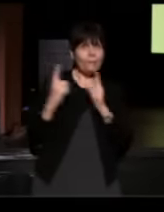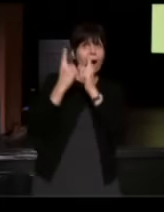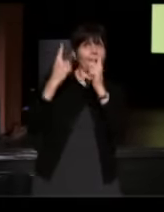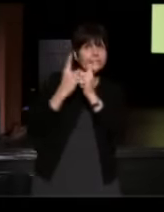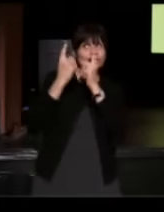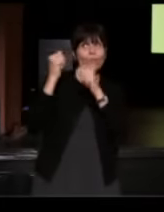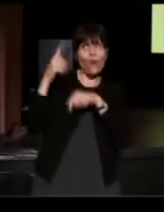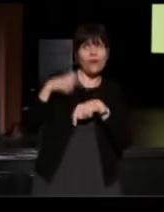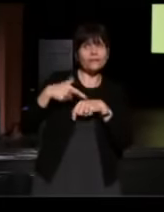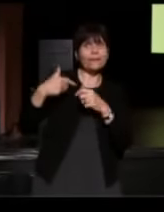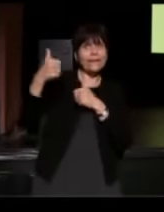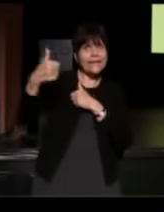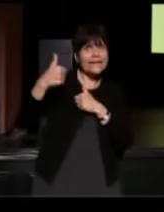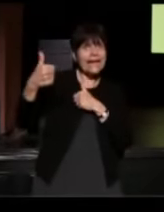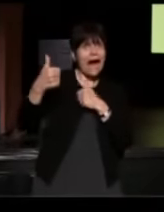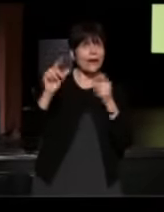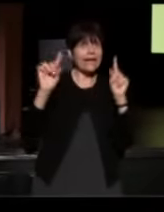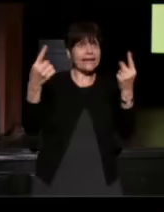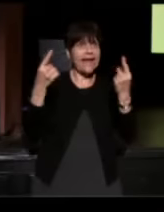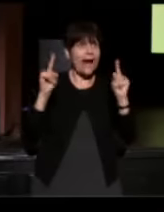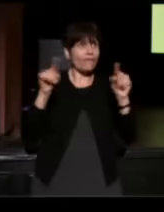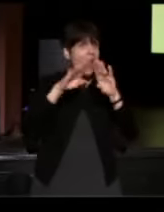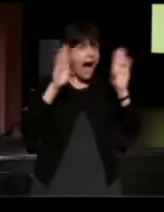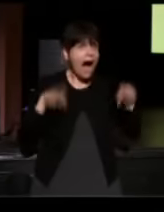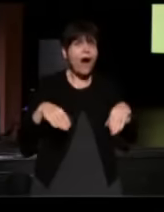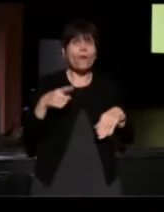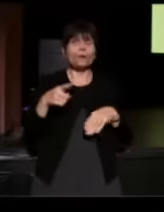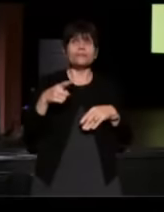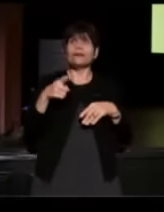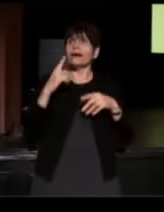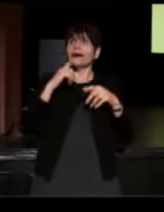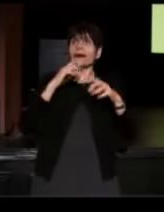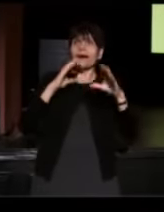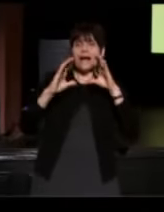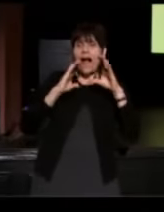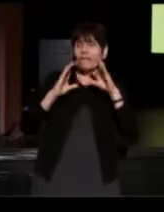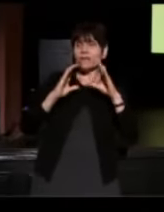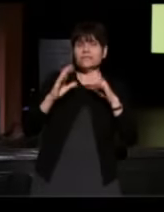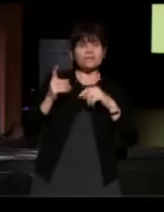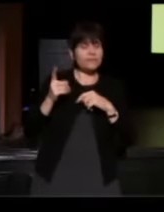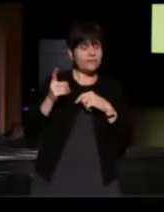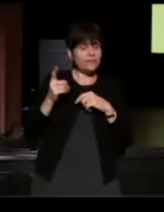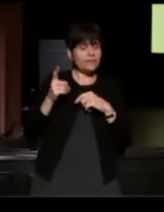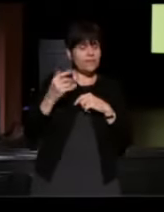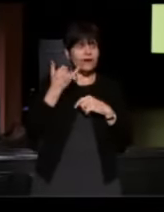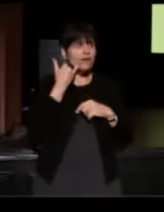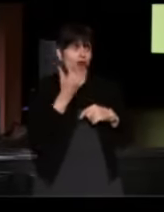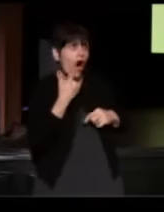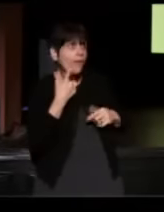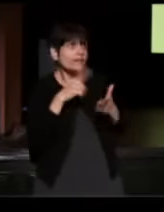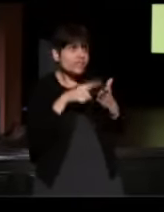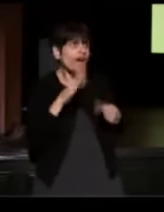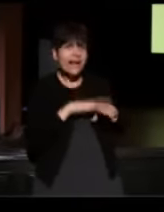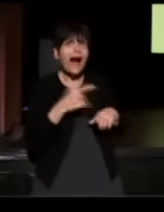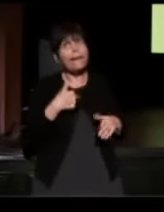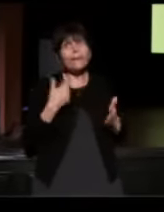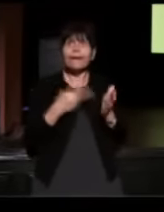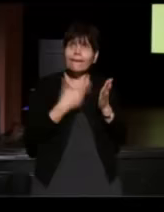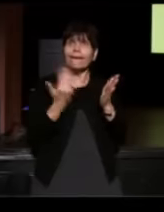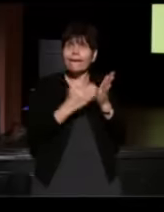leaving in and out of the house and our conversations, they come from "how come you ain't come over here to check on my in a couple of days?